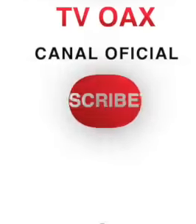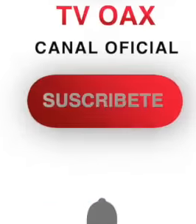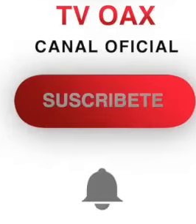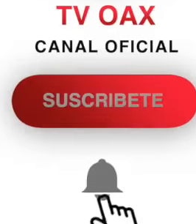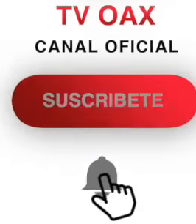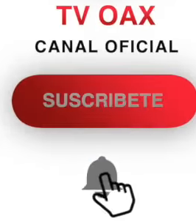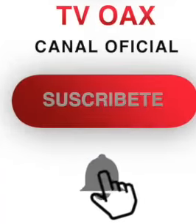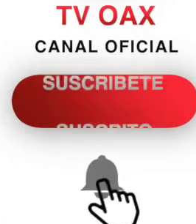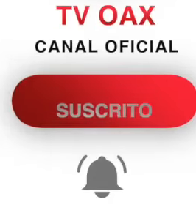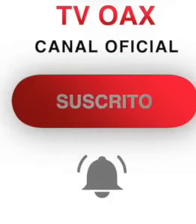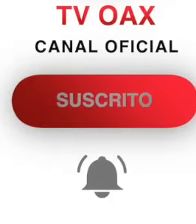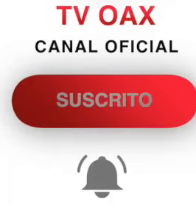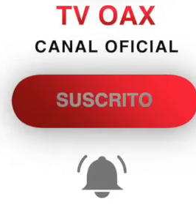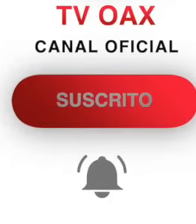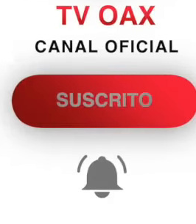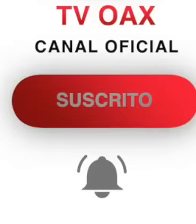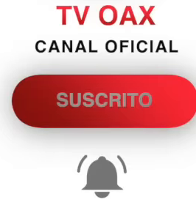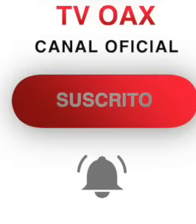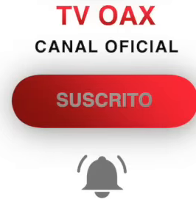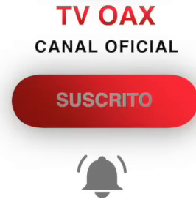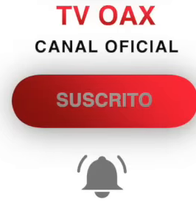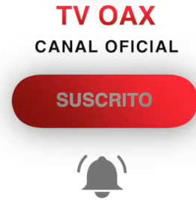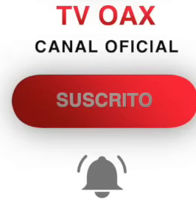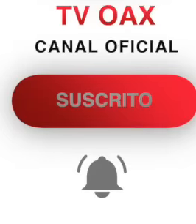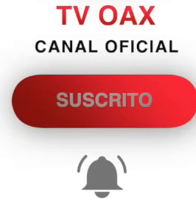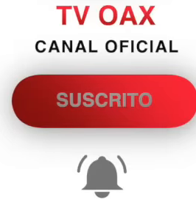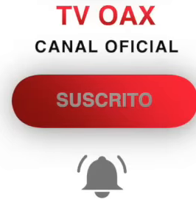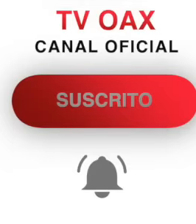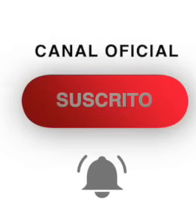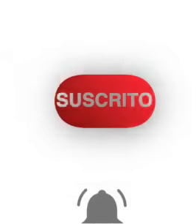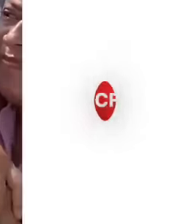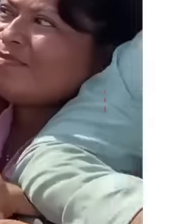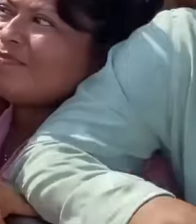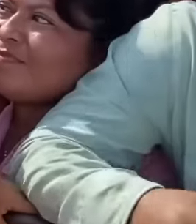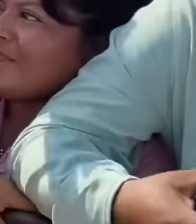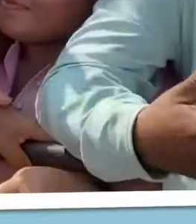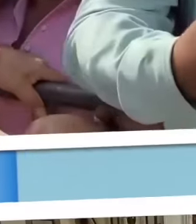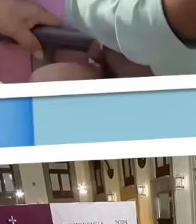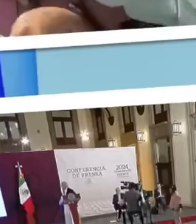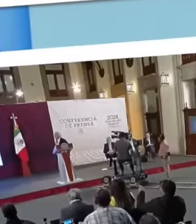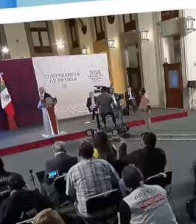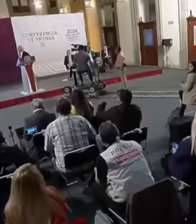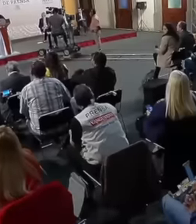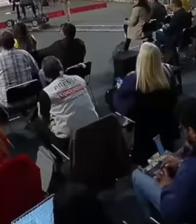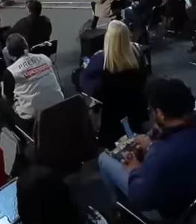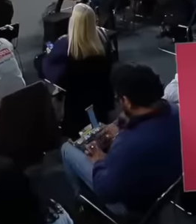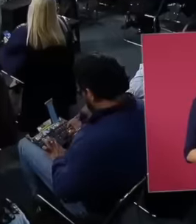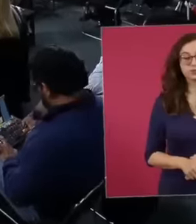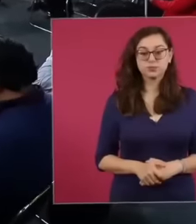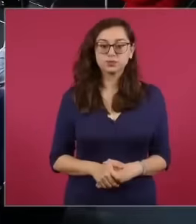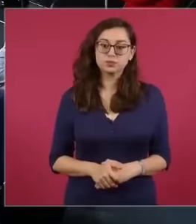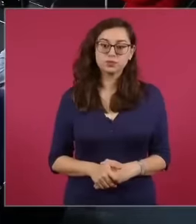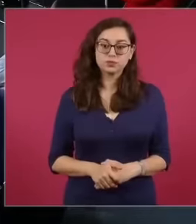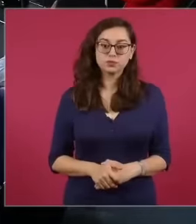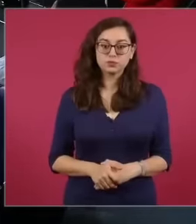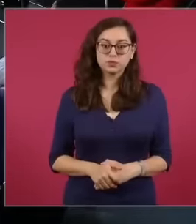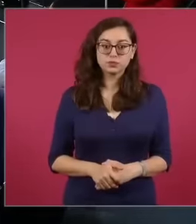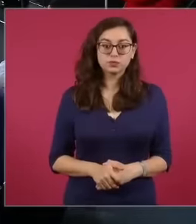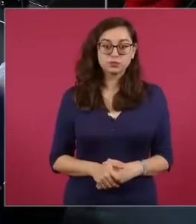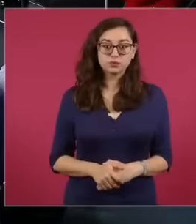moving forward yes